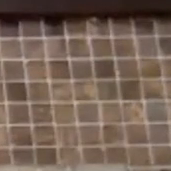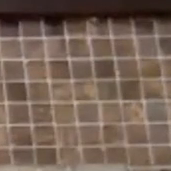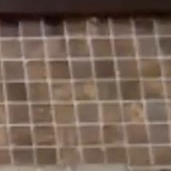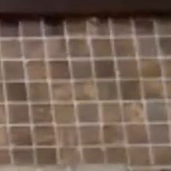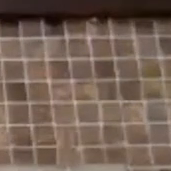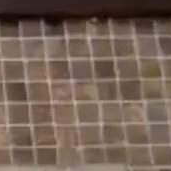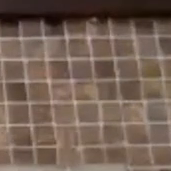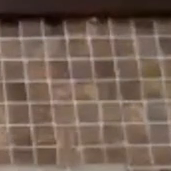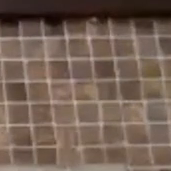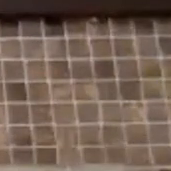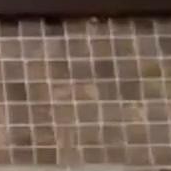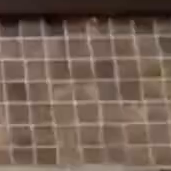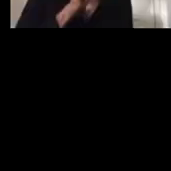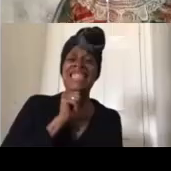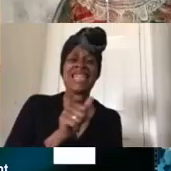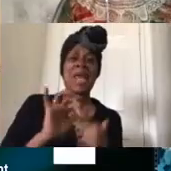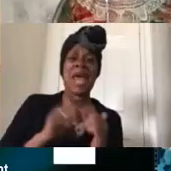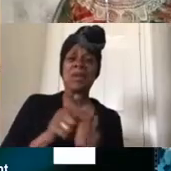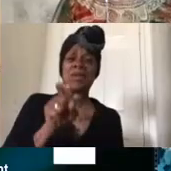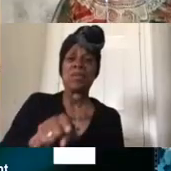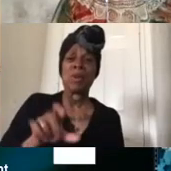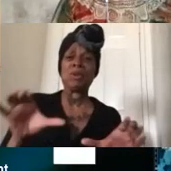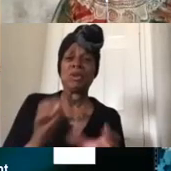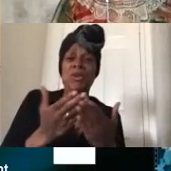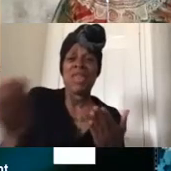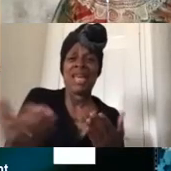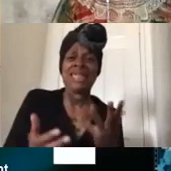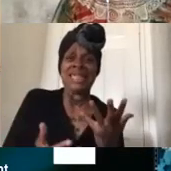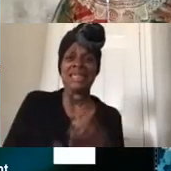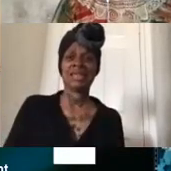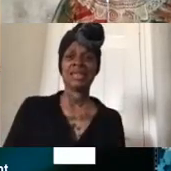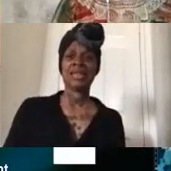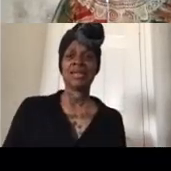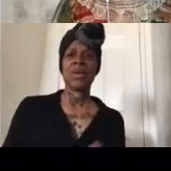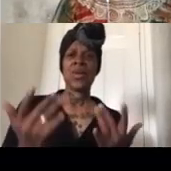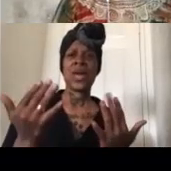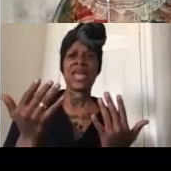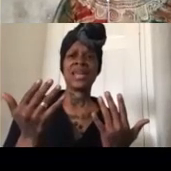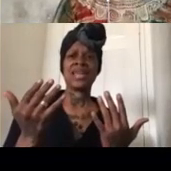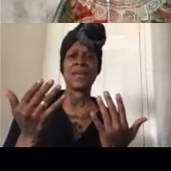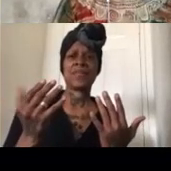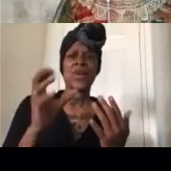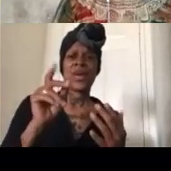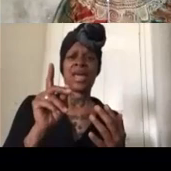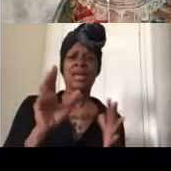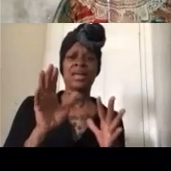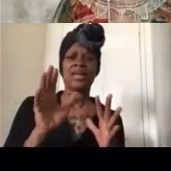um the way you're supposed to do things wait okay